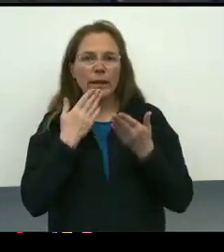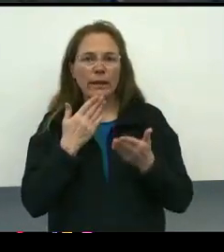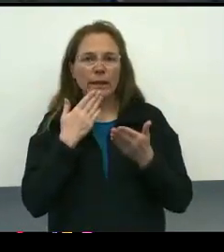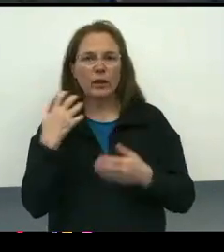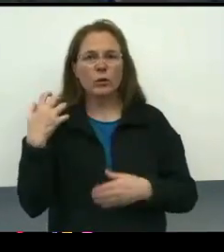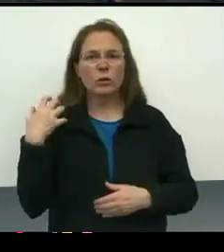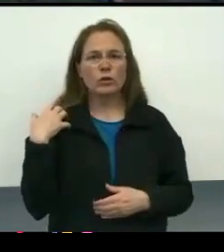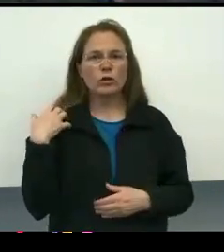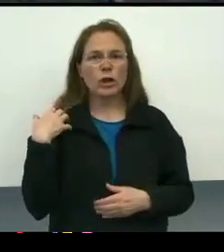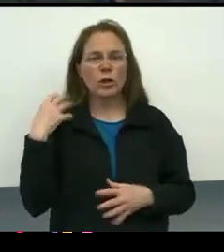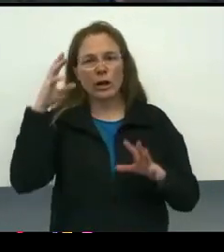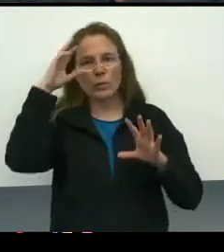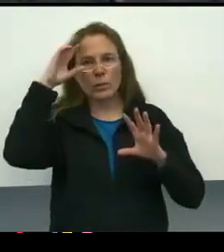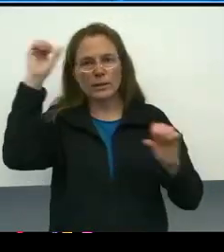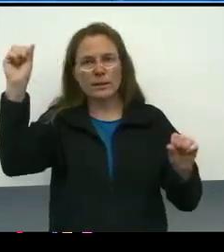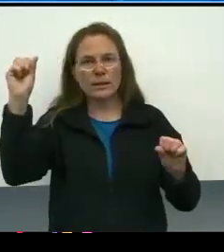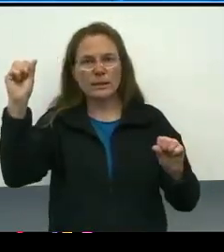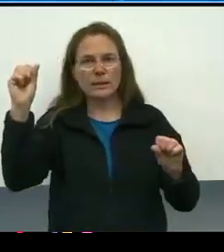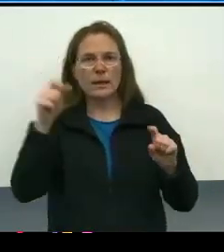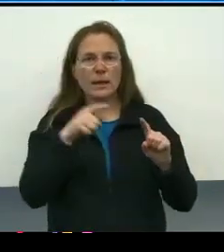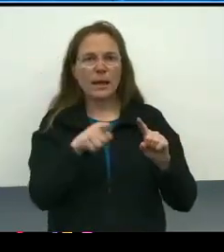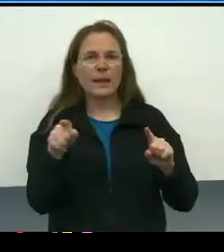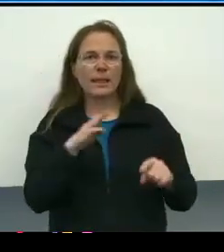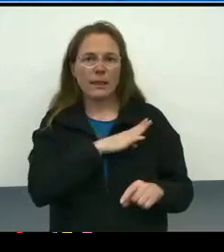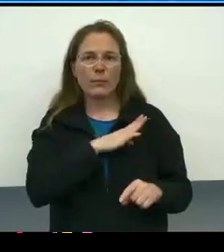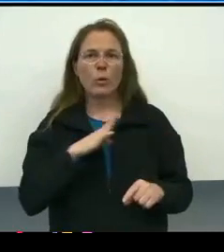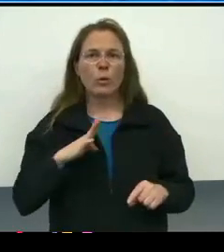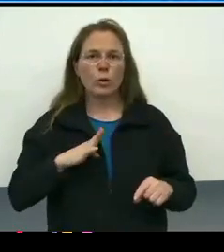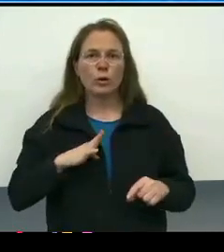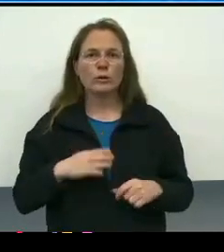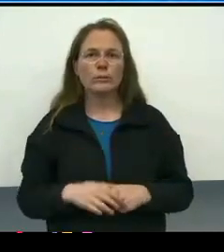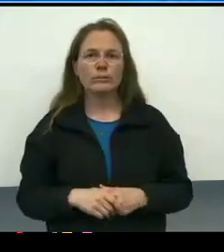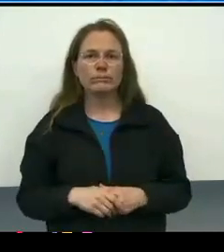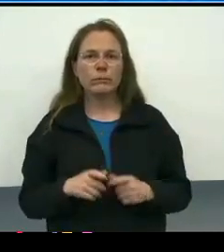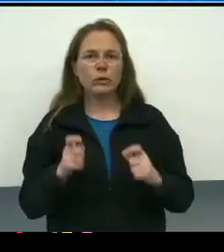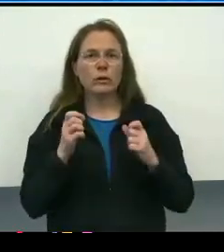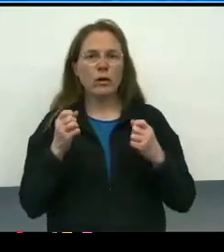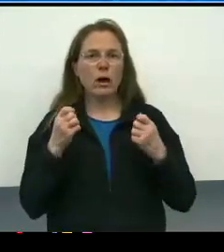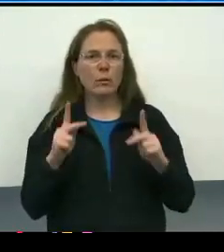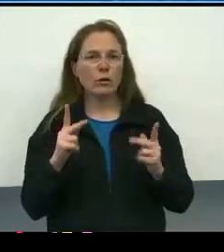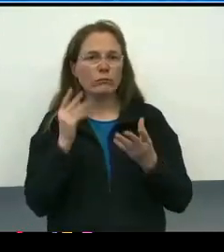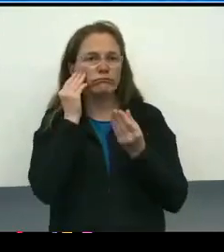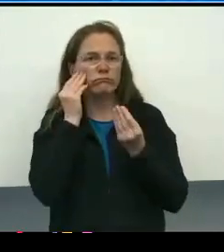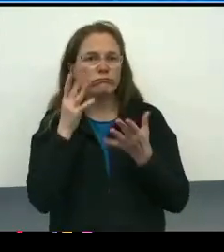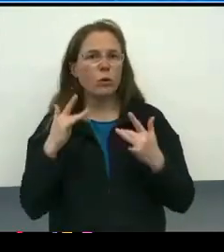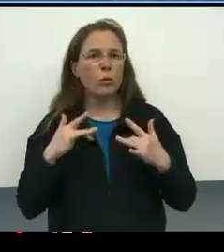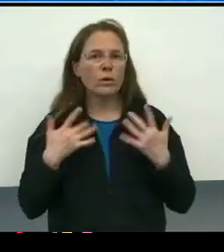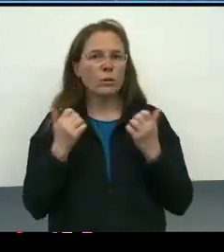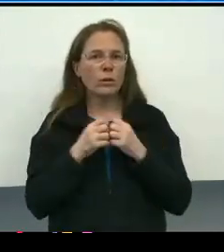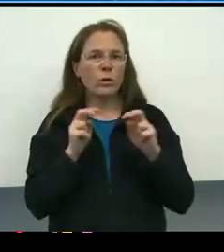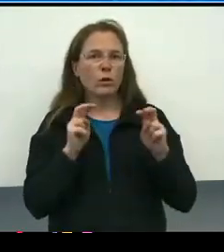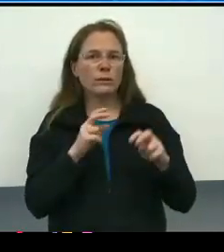President Jacobs, and the board of directors for this opportunity to update you on the oversight committee. I just will speak to,